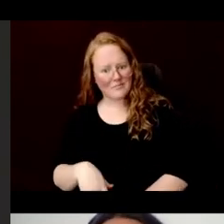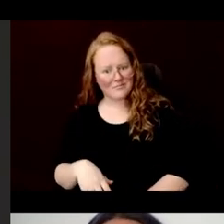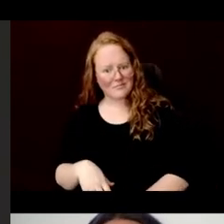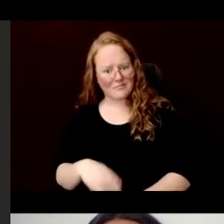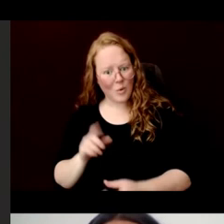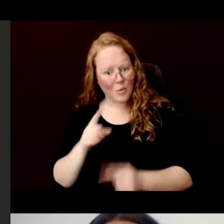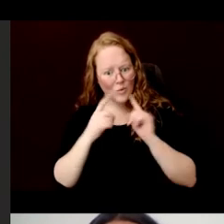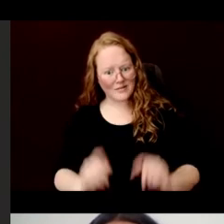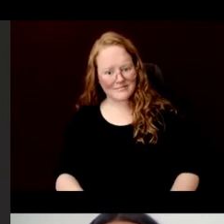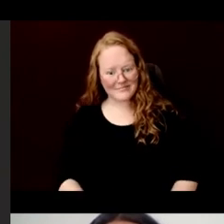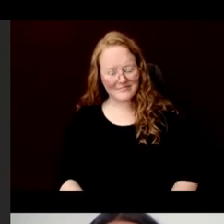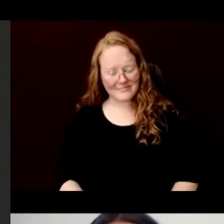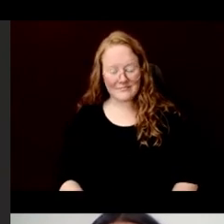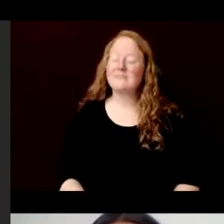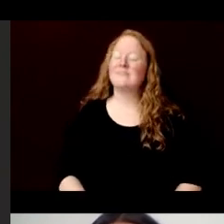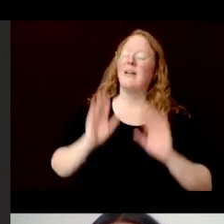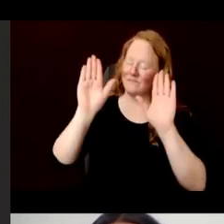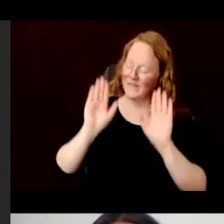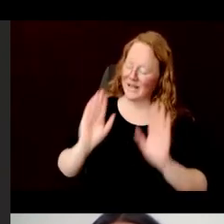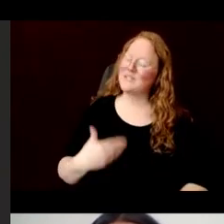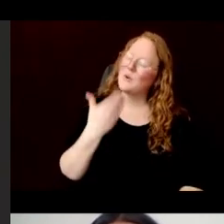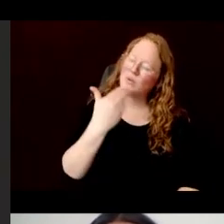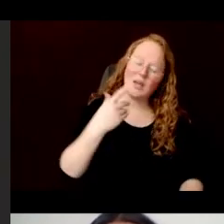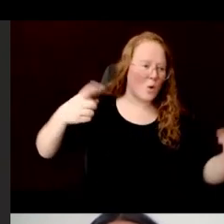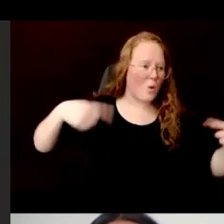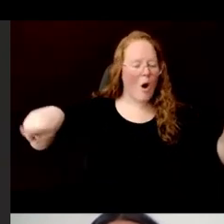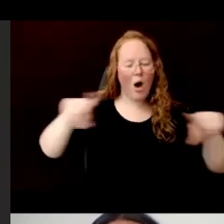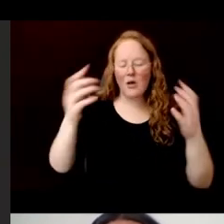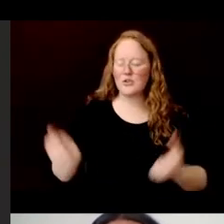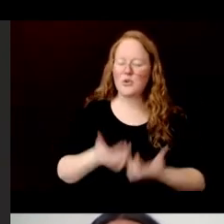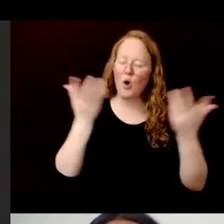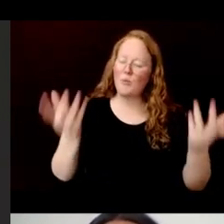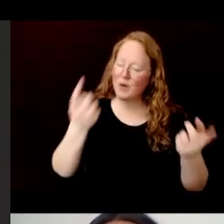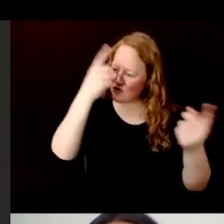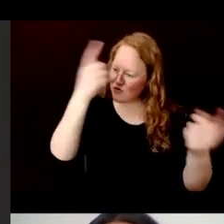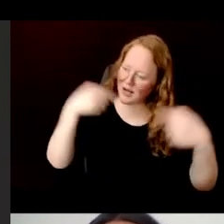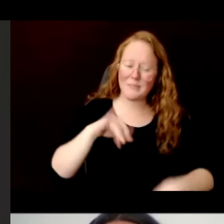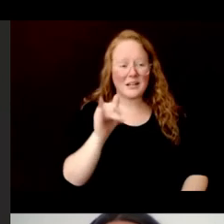Fabulous. Thank you all so much for being here. James, thank you for an excellent talk.